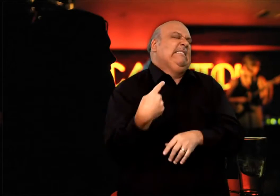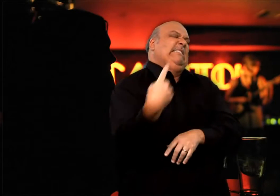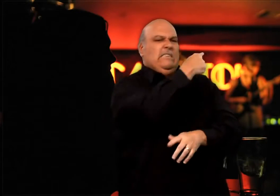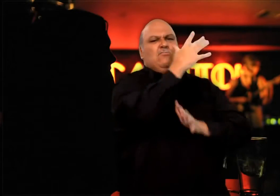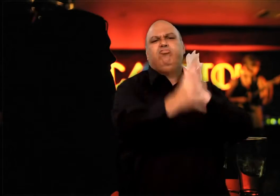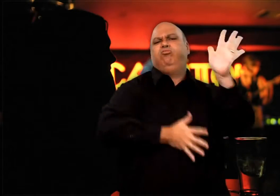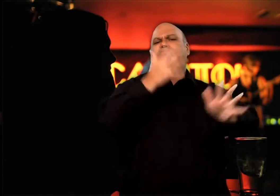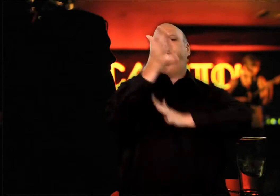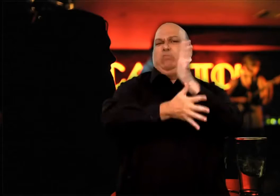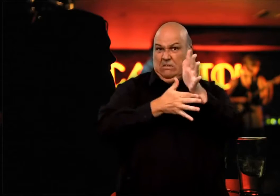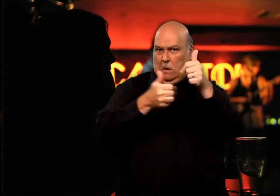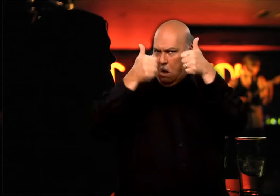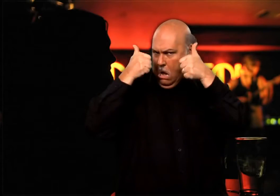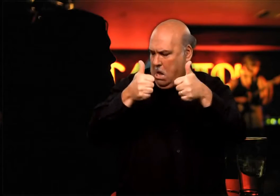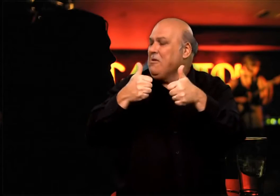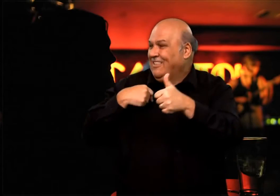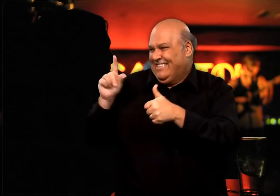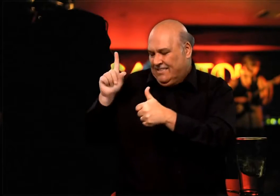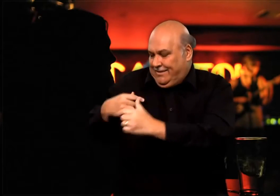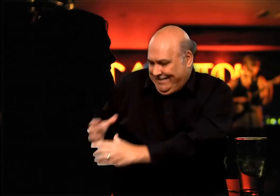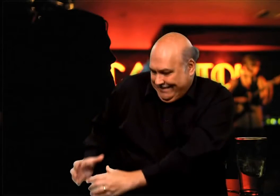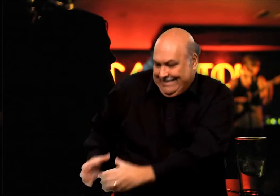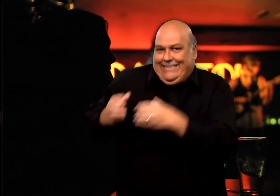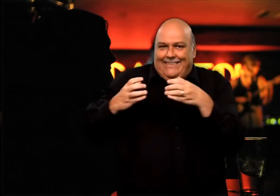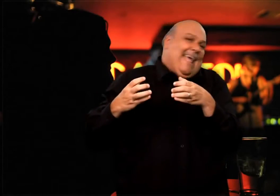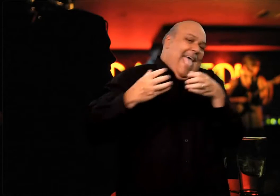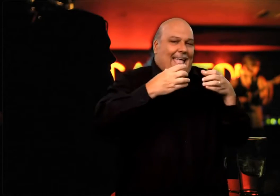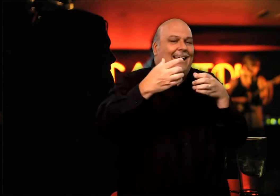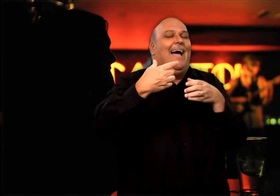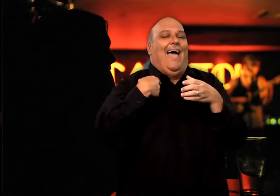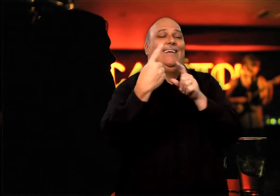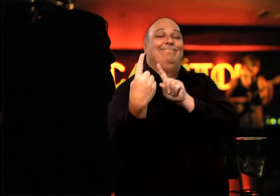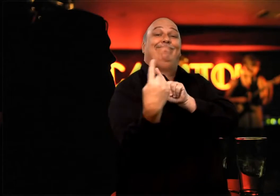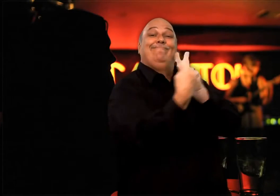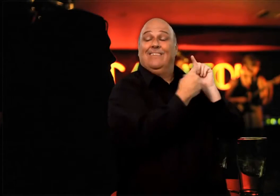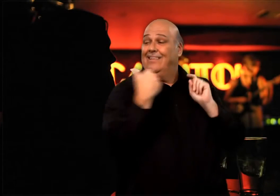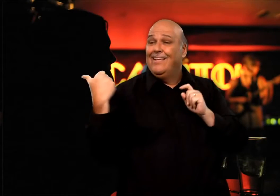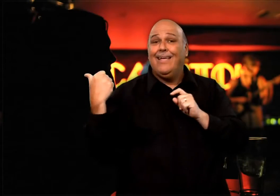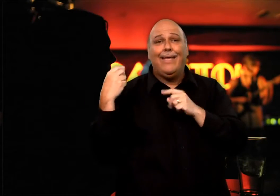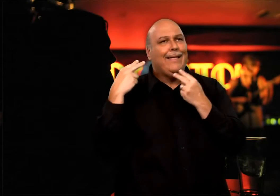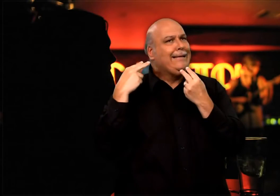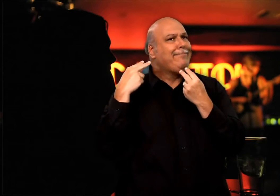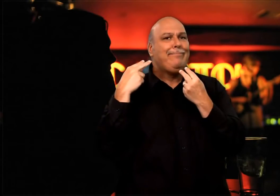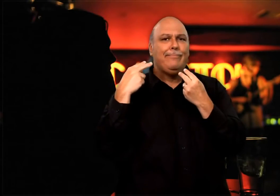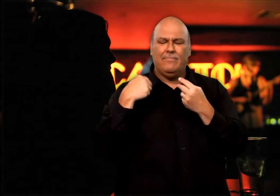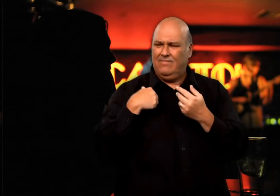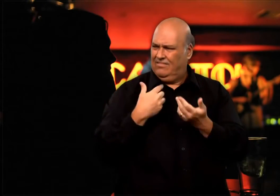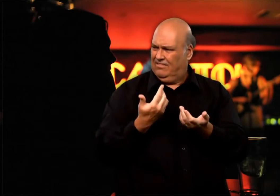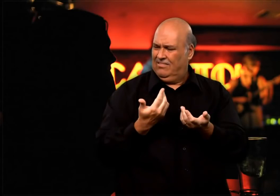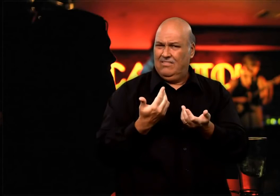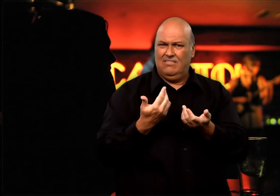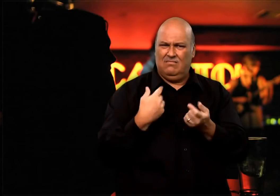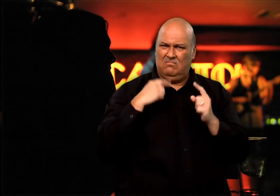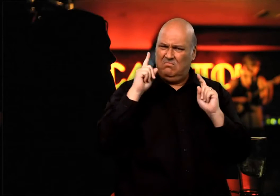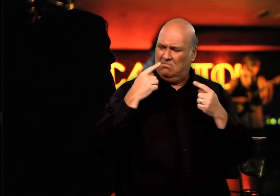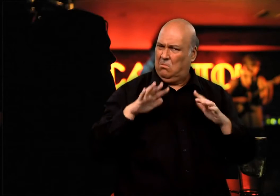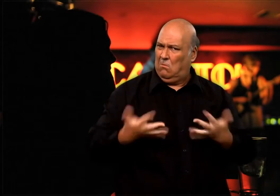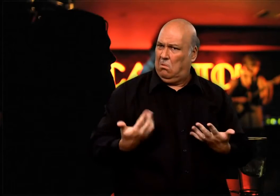she looks great! We decided to move outside as it was very crowded in the pub. Others gave us bewildered look as we exited the pub. Nonetheless, we had a blast